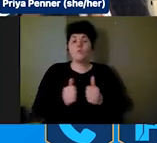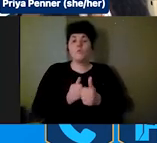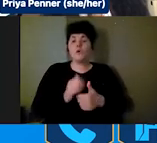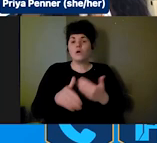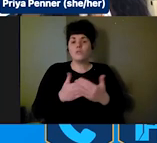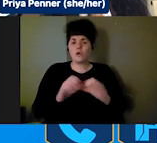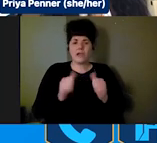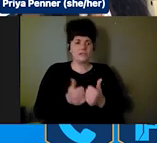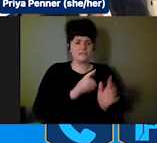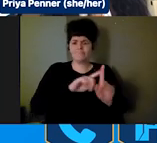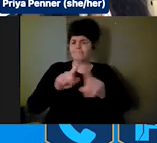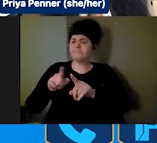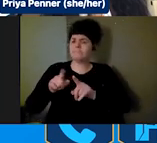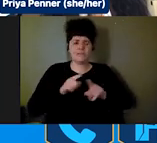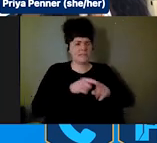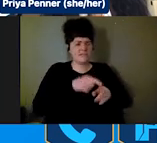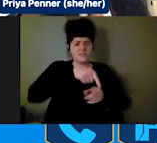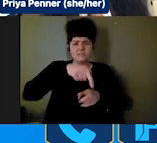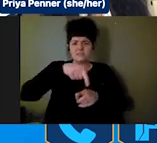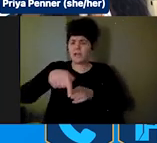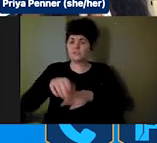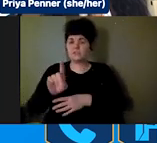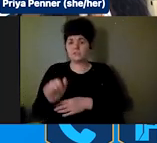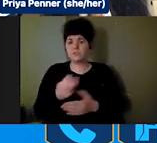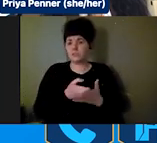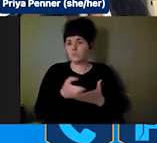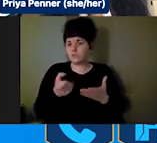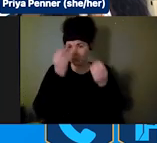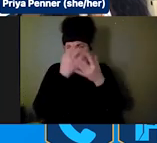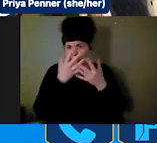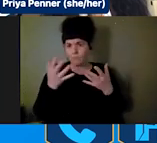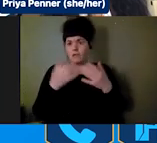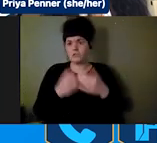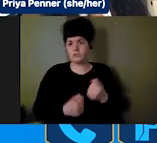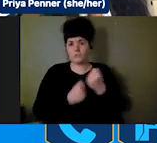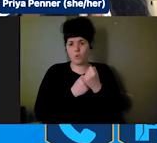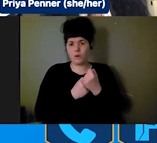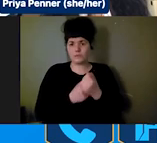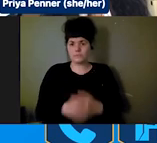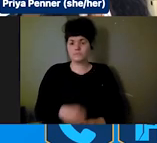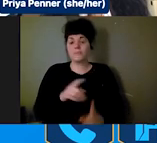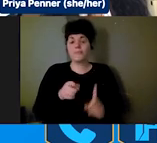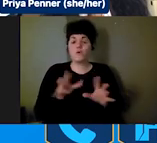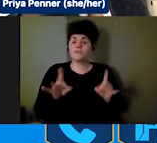disability of resources, information, and support when disasters strike. And since the onset of the